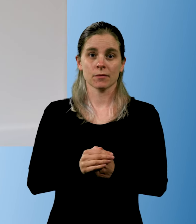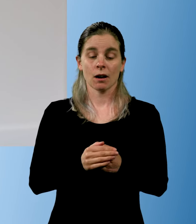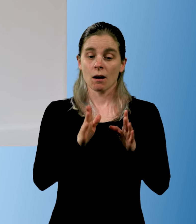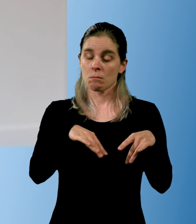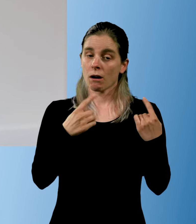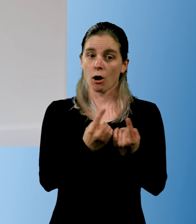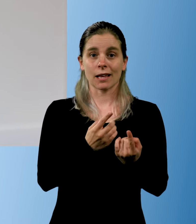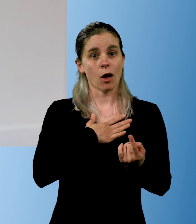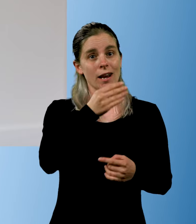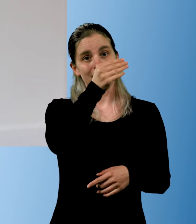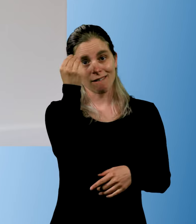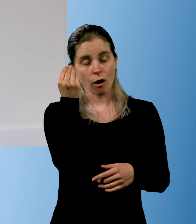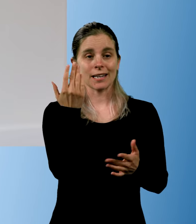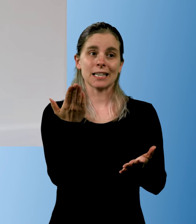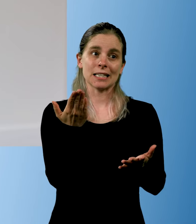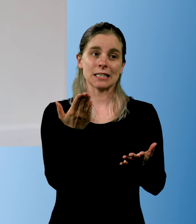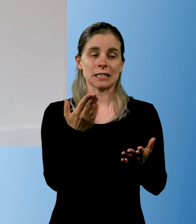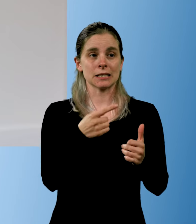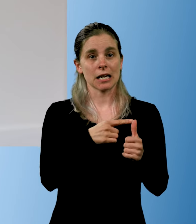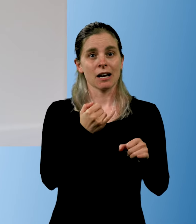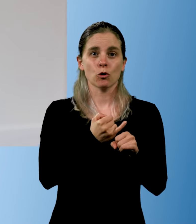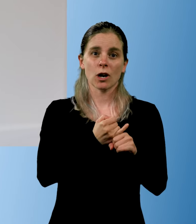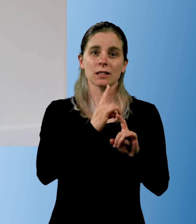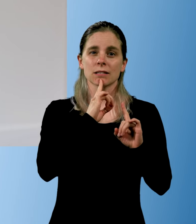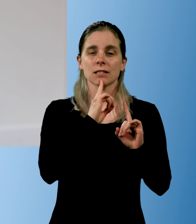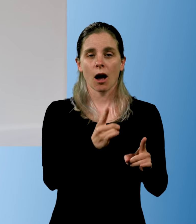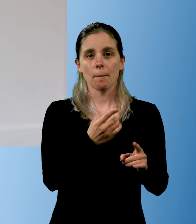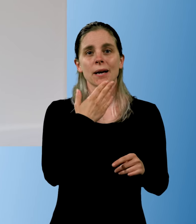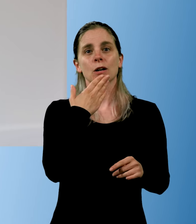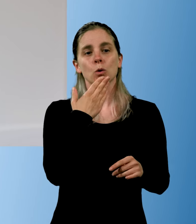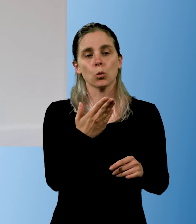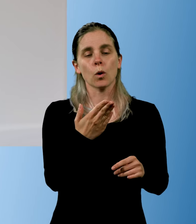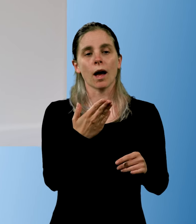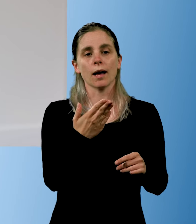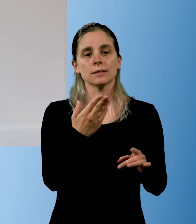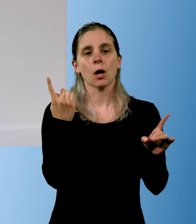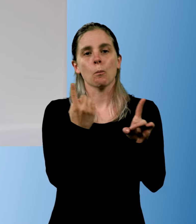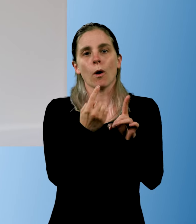The kindergarten might know how to create good meeting points-